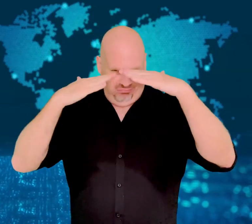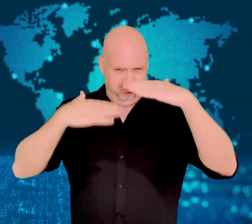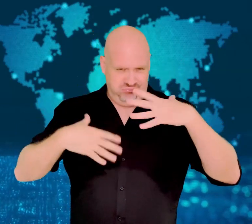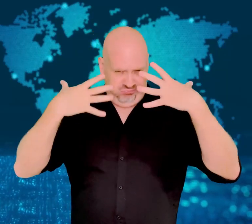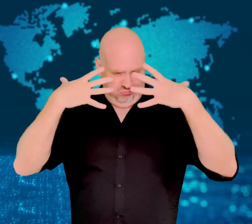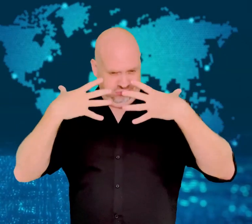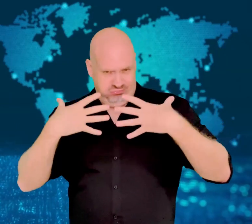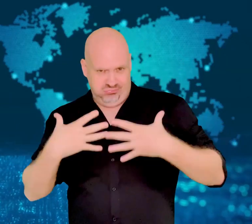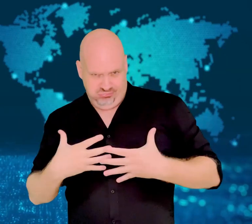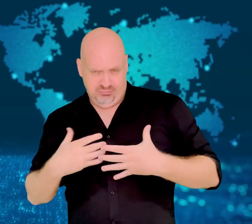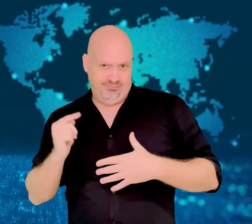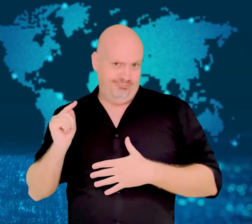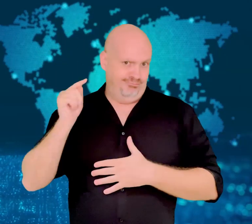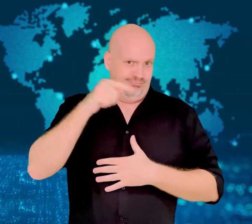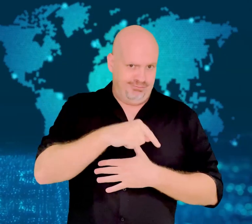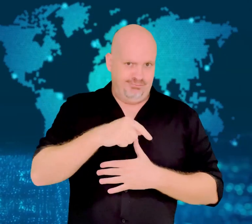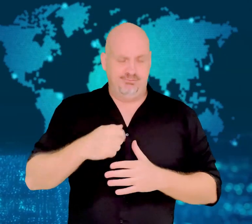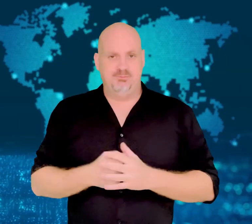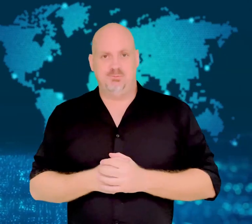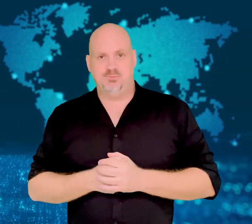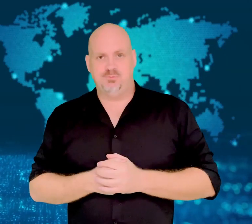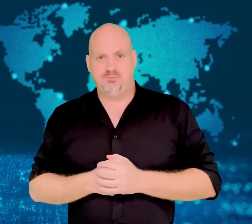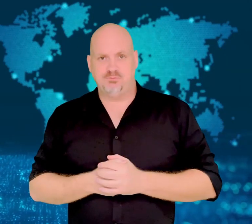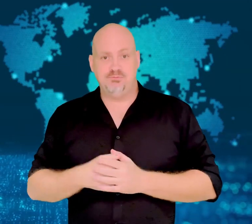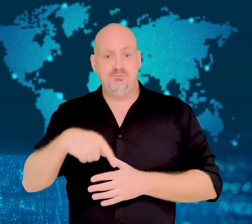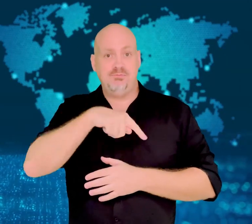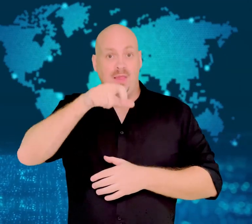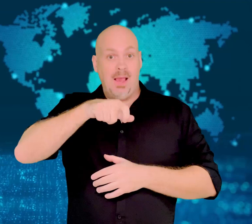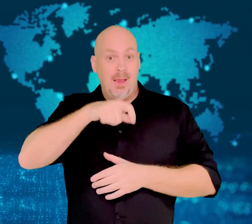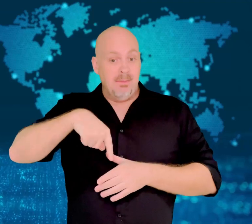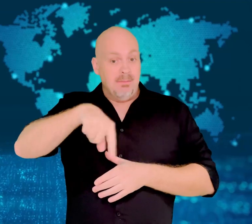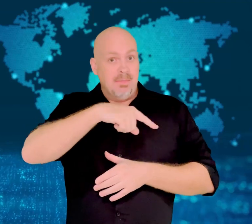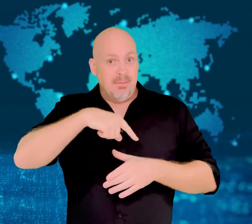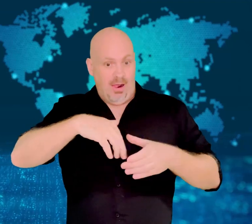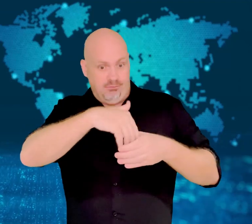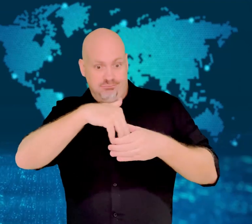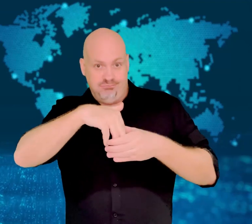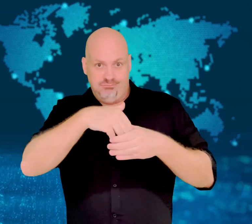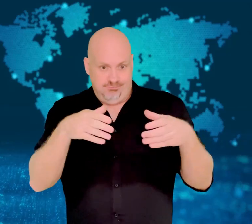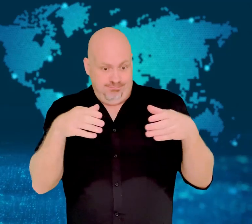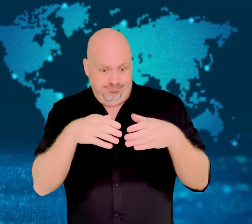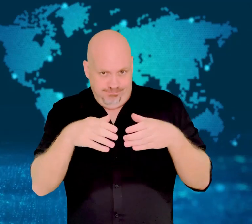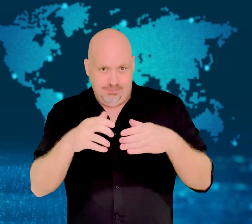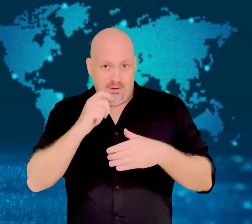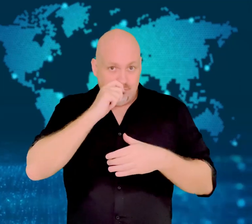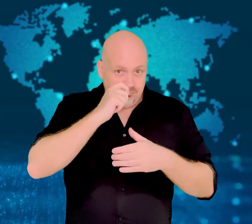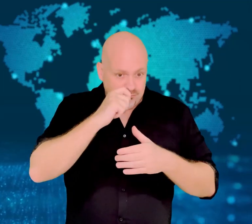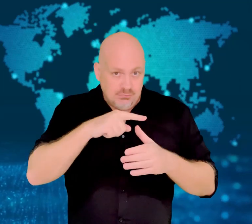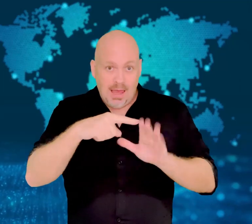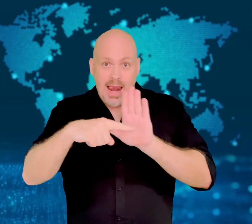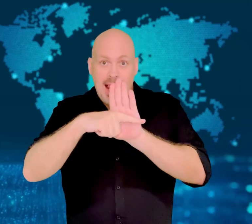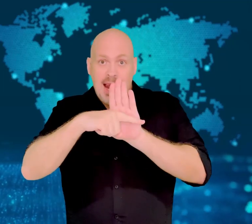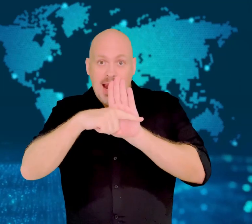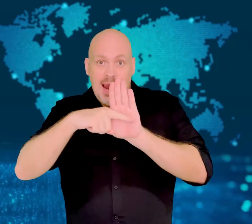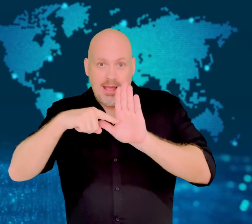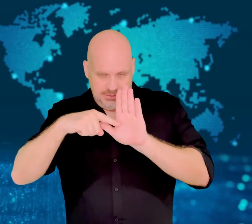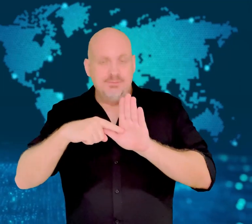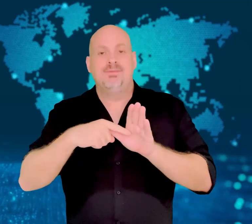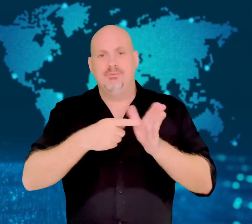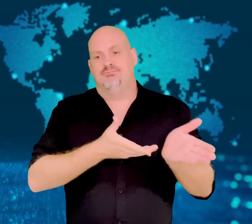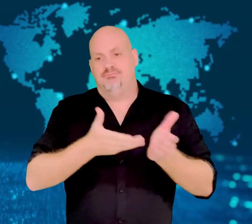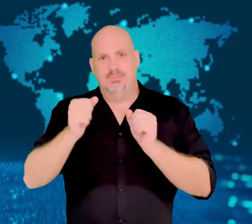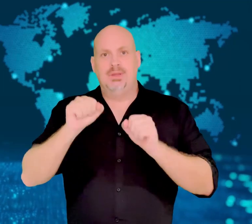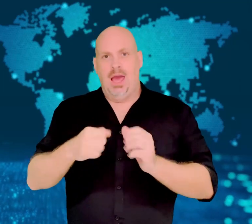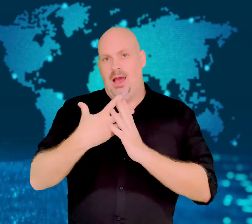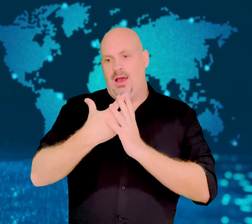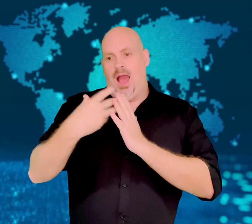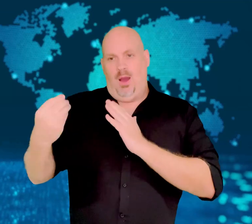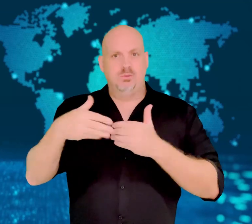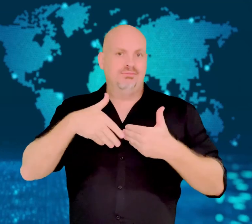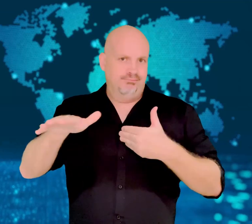The workers were dressed from head to toe in white protective suits.